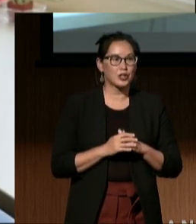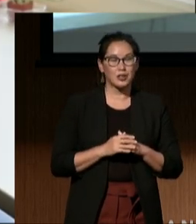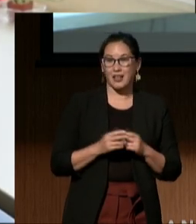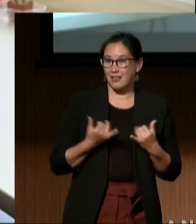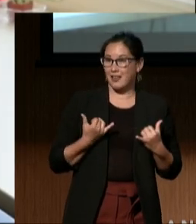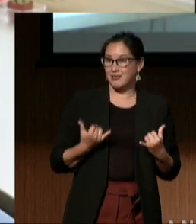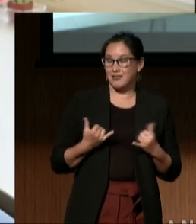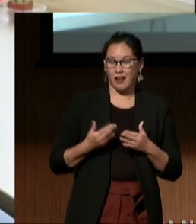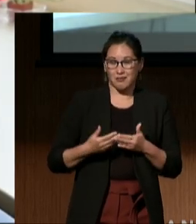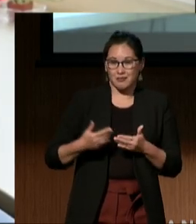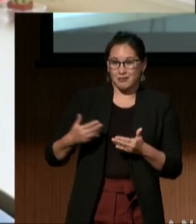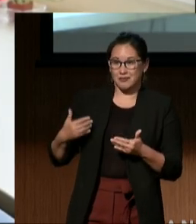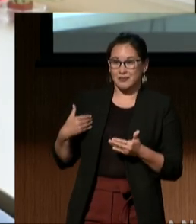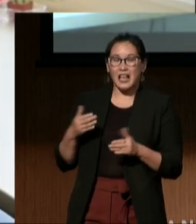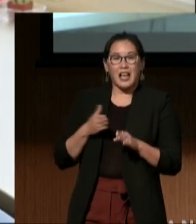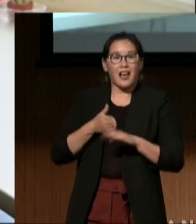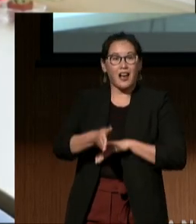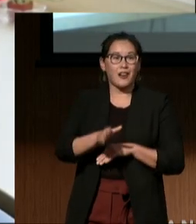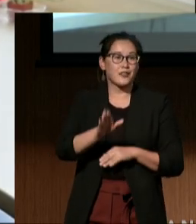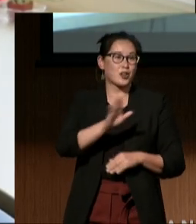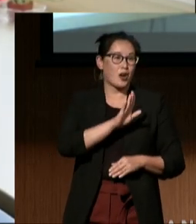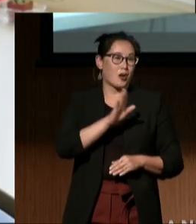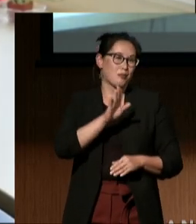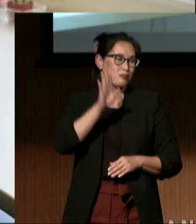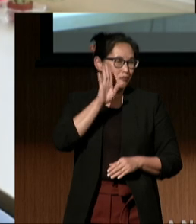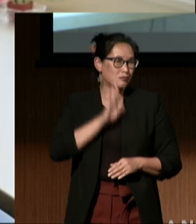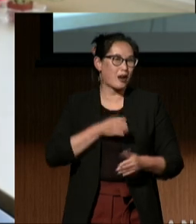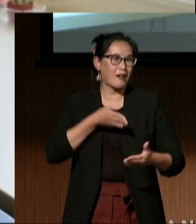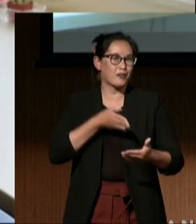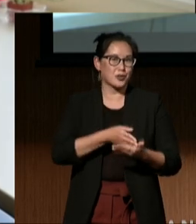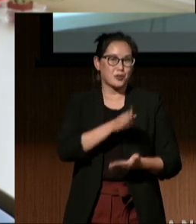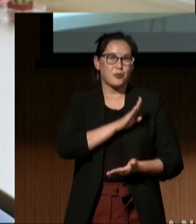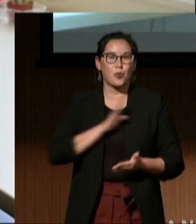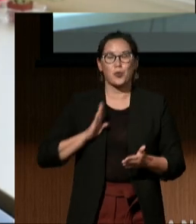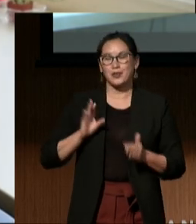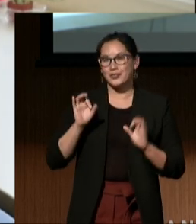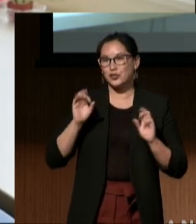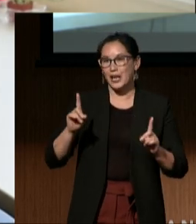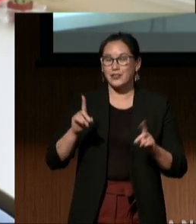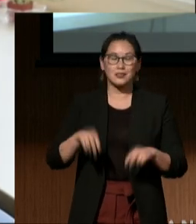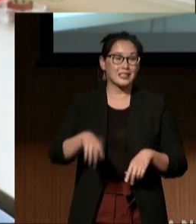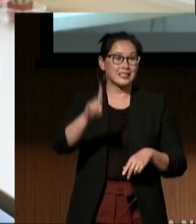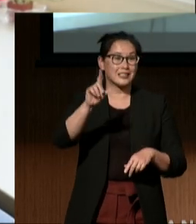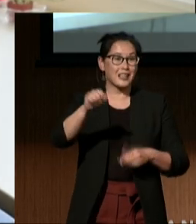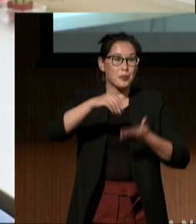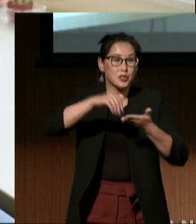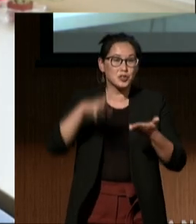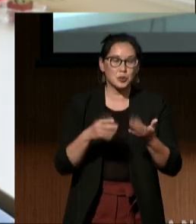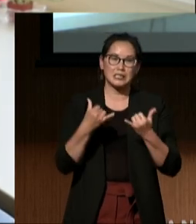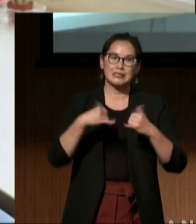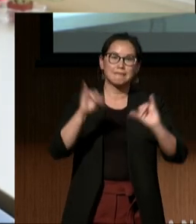years after Brown v. Board of Education, disabled students still are not taught